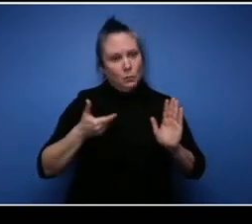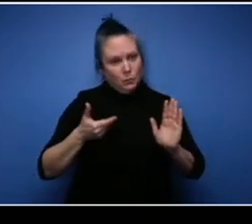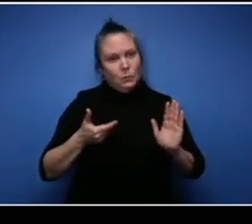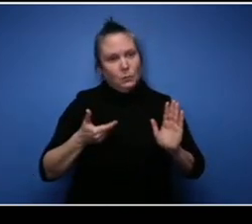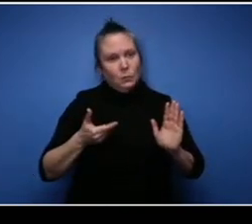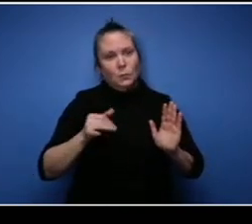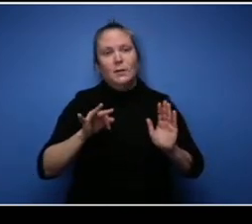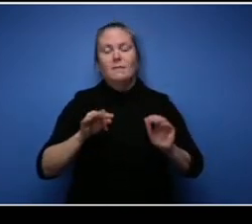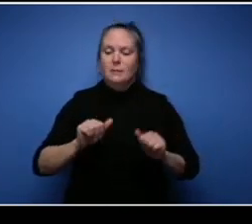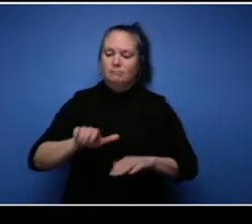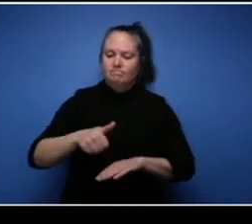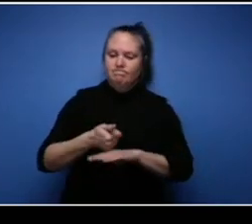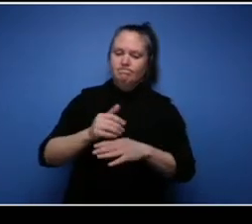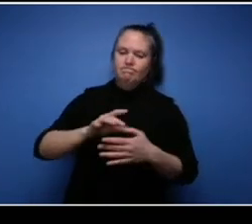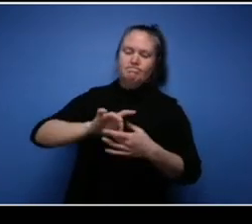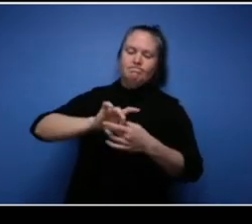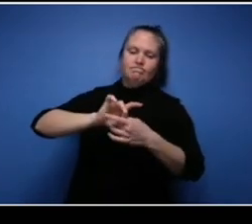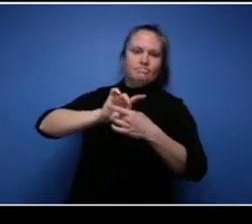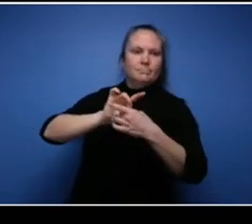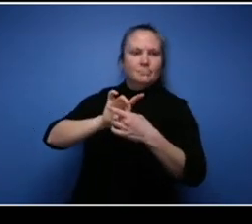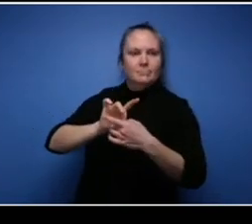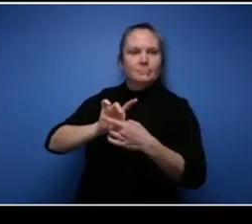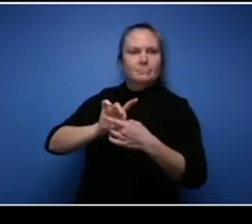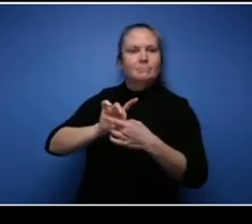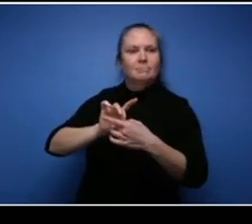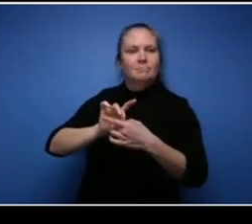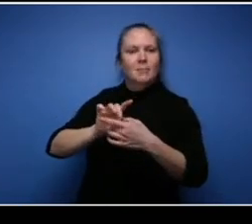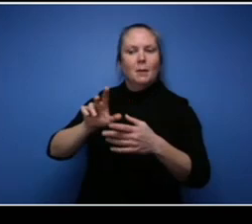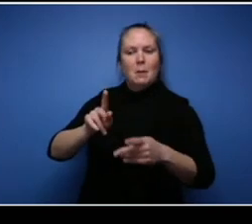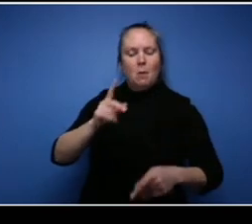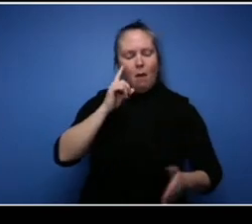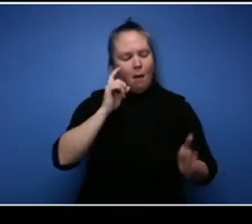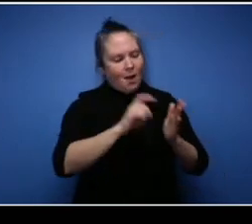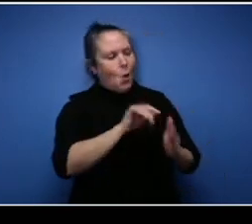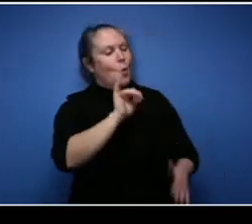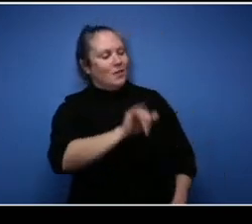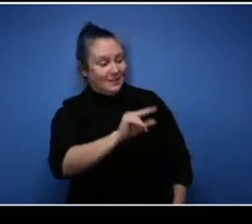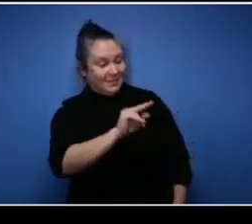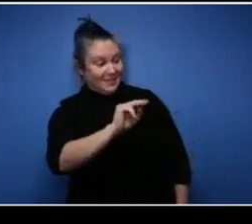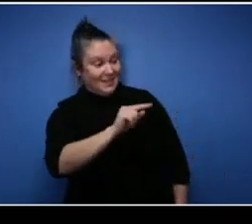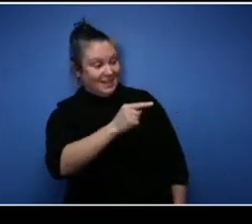of okay I now know who Nathan is and what he stands for and what he's about, after people